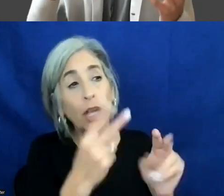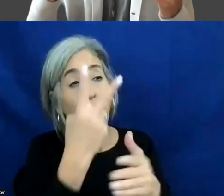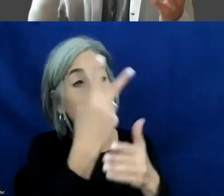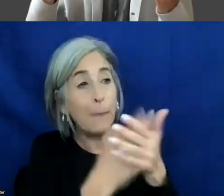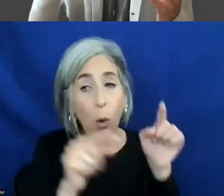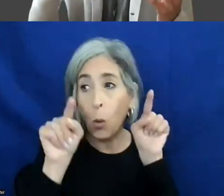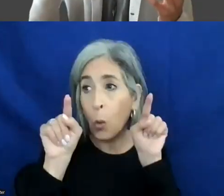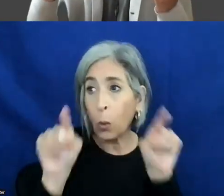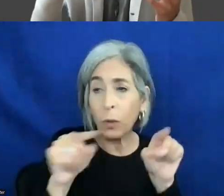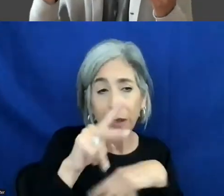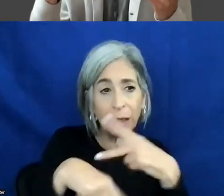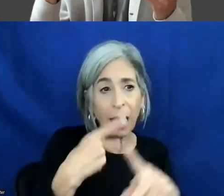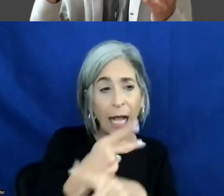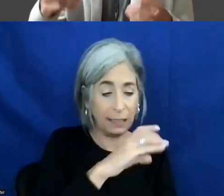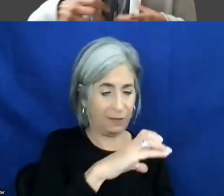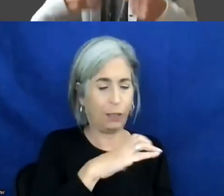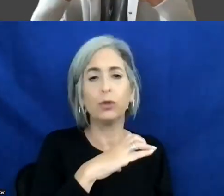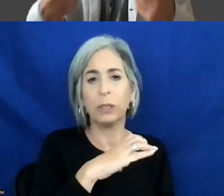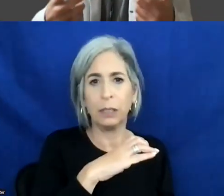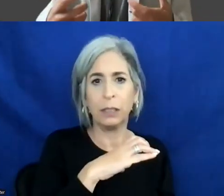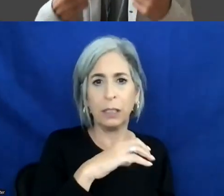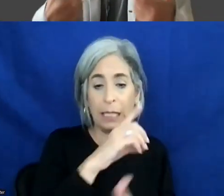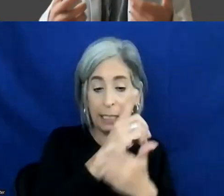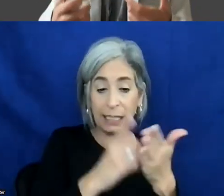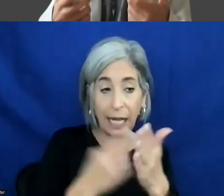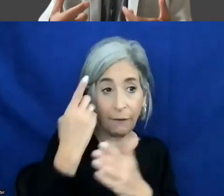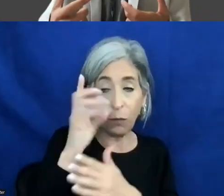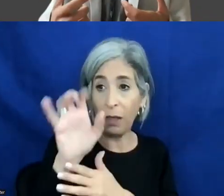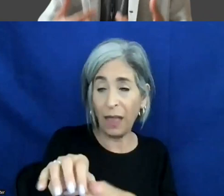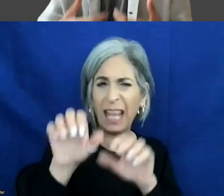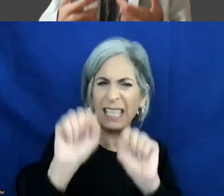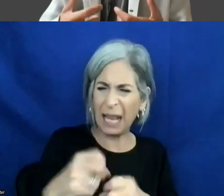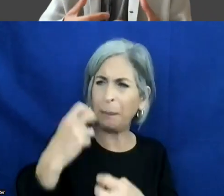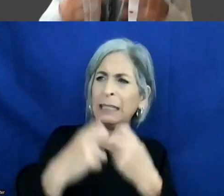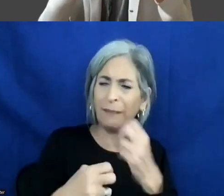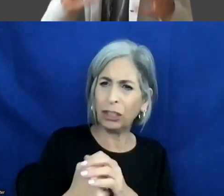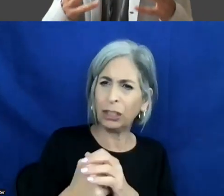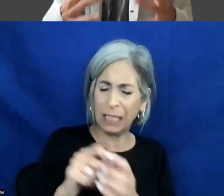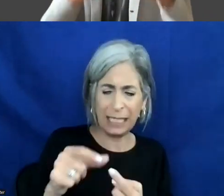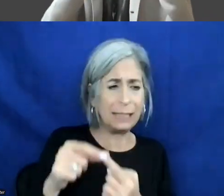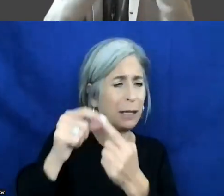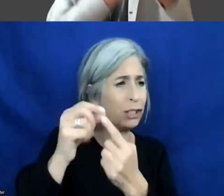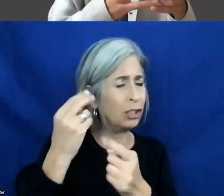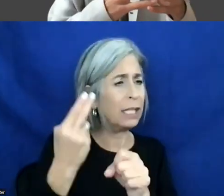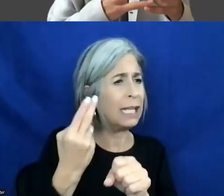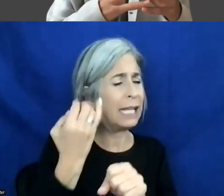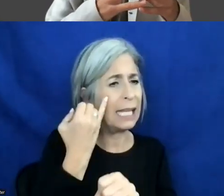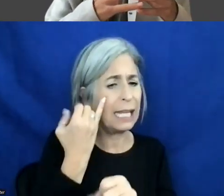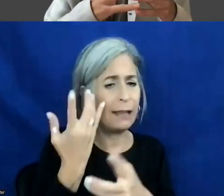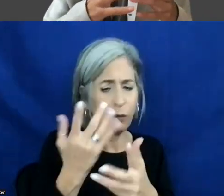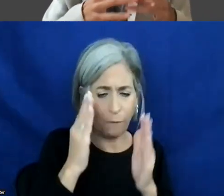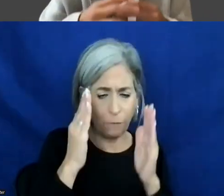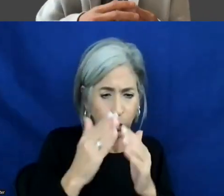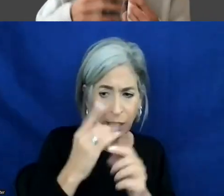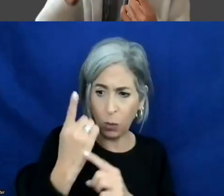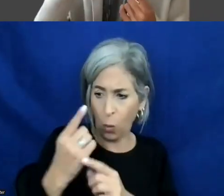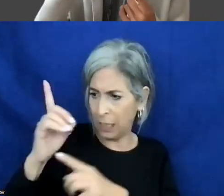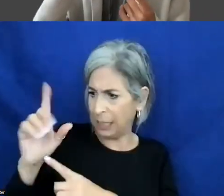this can be difficult, especially if you focus on one type of disability. You have to look at